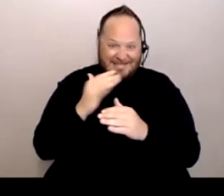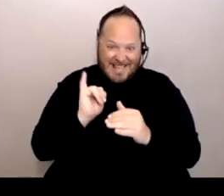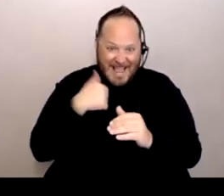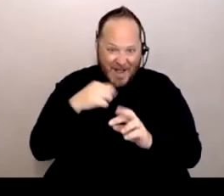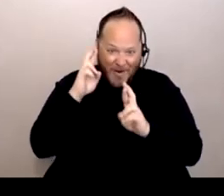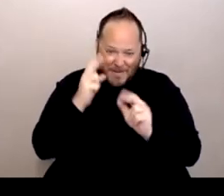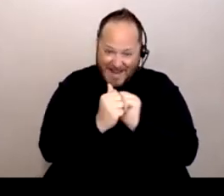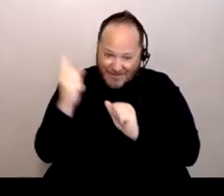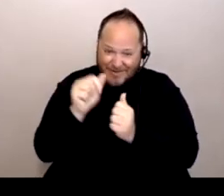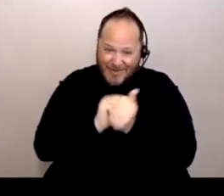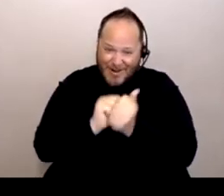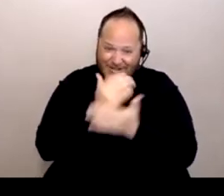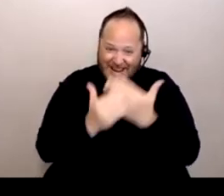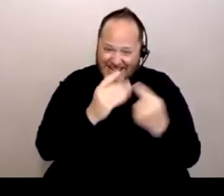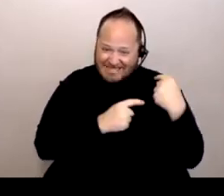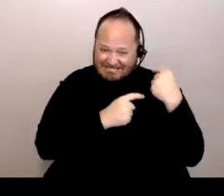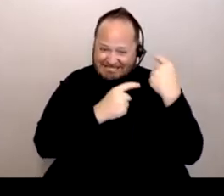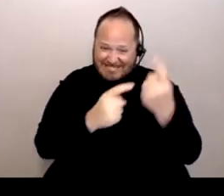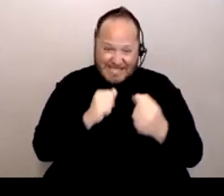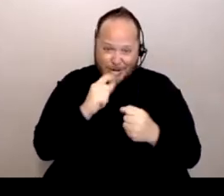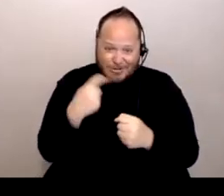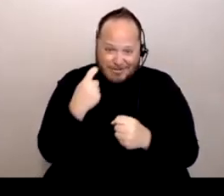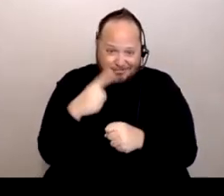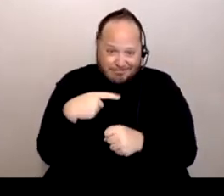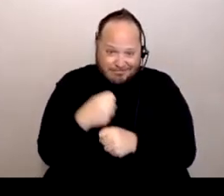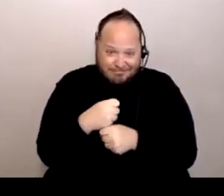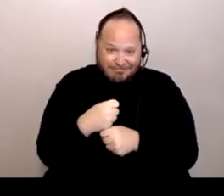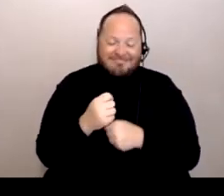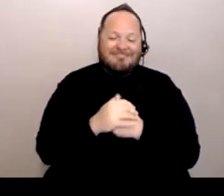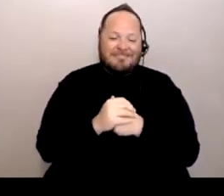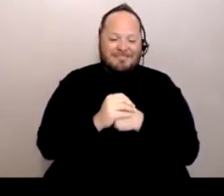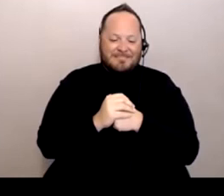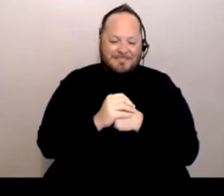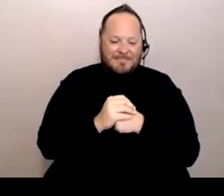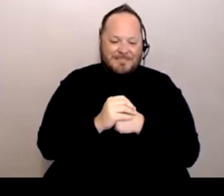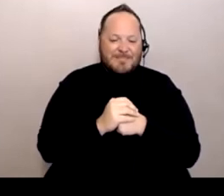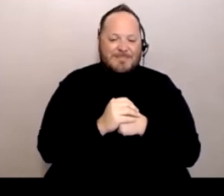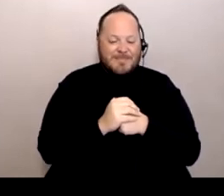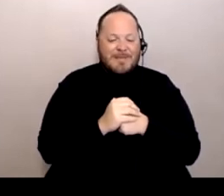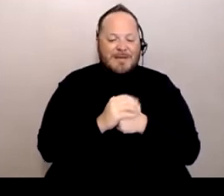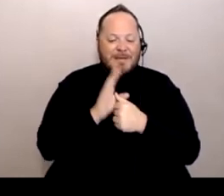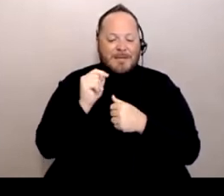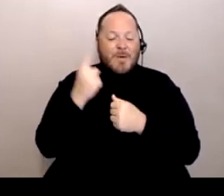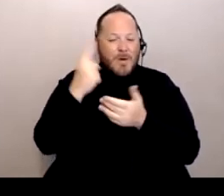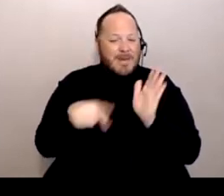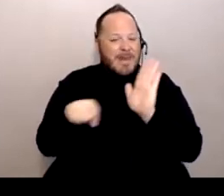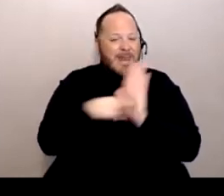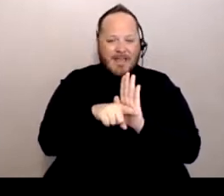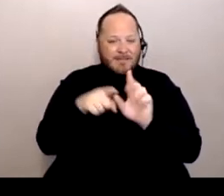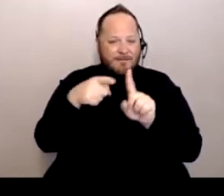But so that is also an issue. But one of the things that, the negatives that had come out, was abuse,